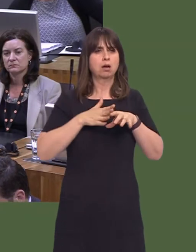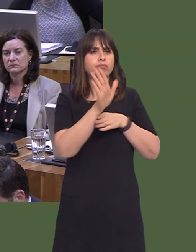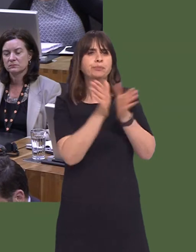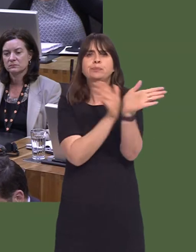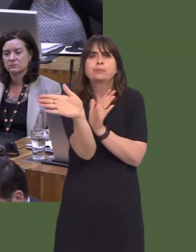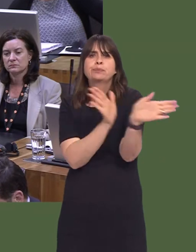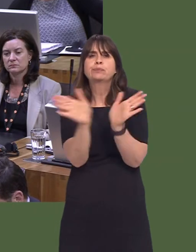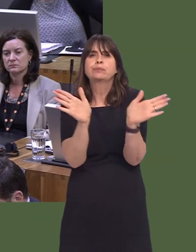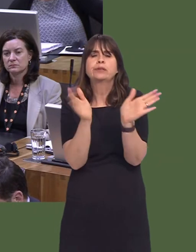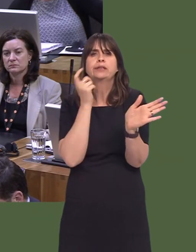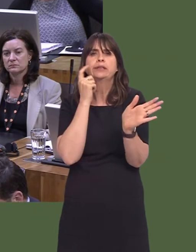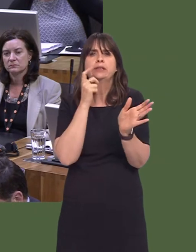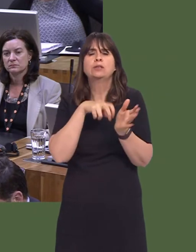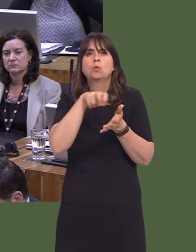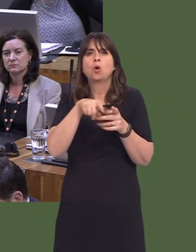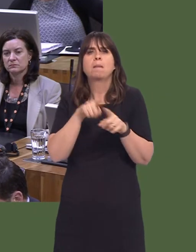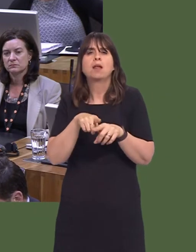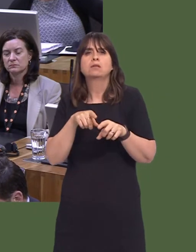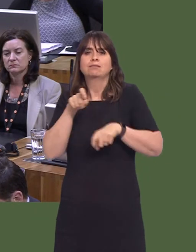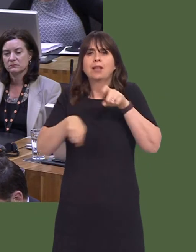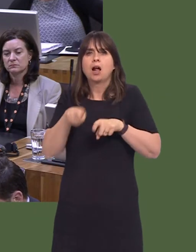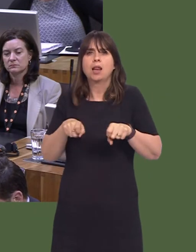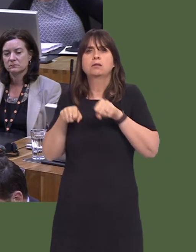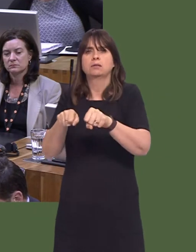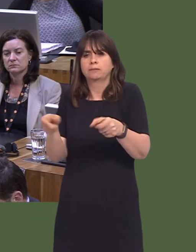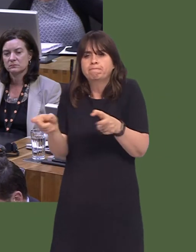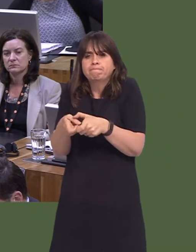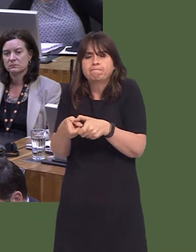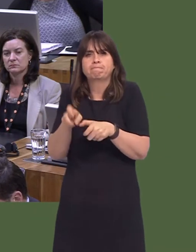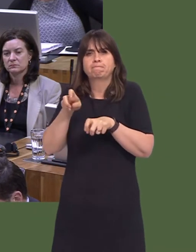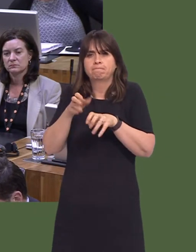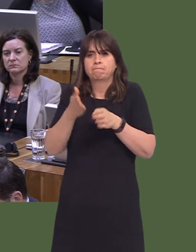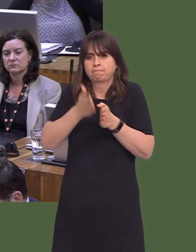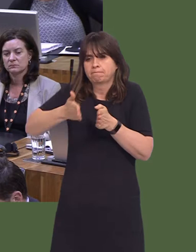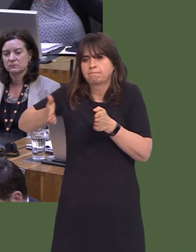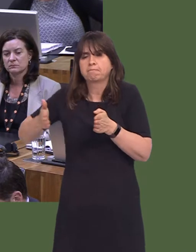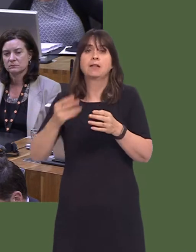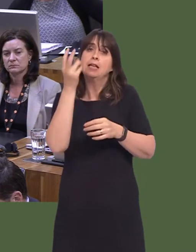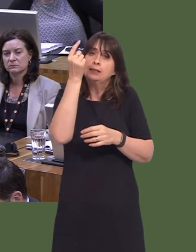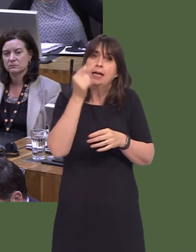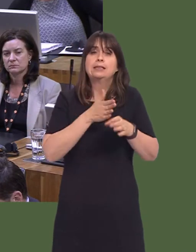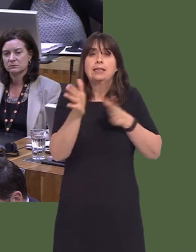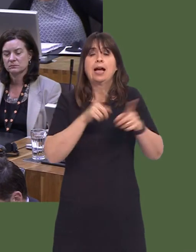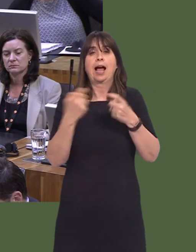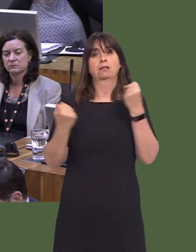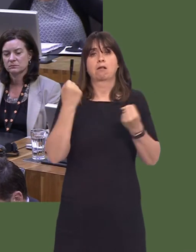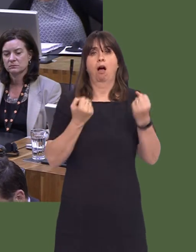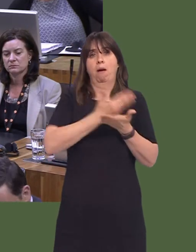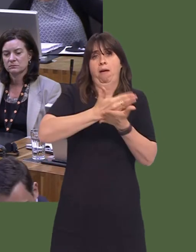for pedestrians and storage facilities for cyclists, and of course facilities for taxis and private cars, because we know that an integrated transport hub is by far the most